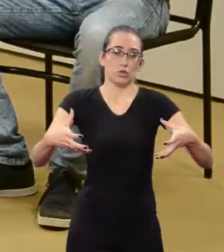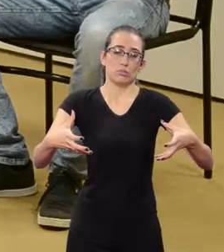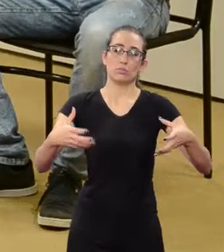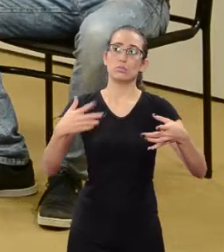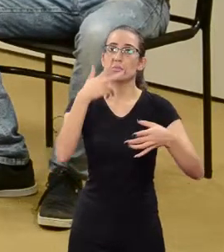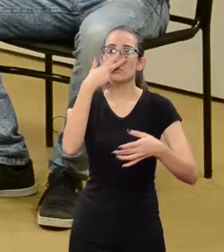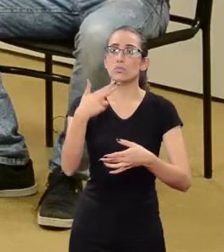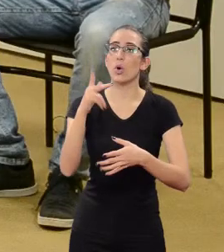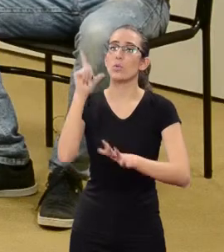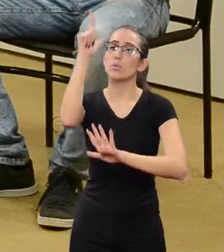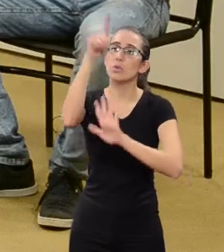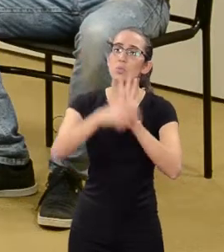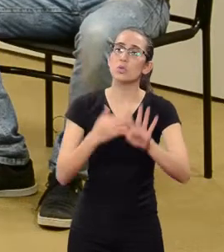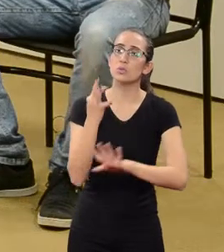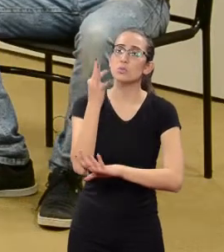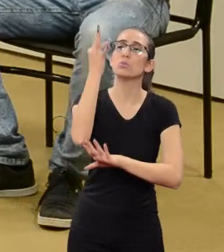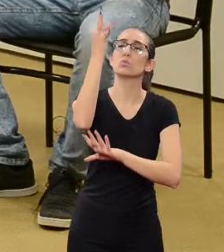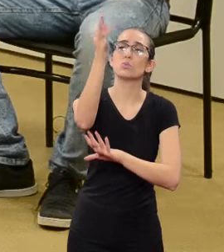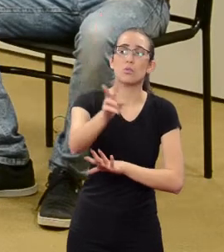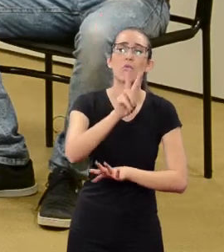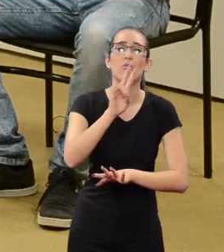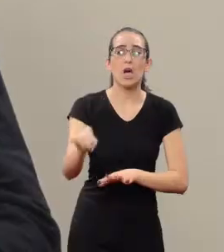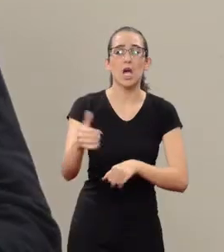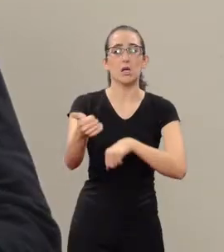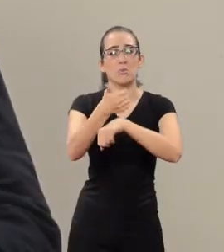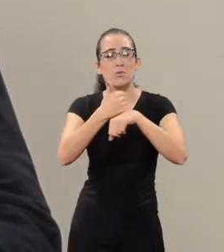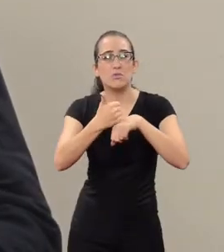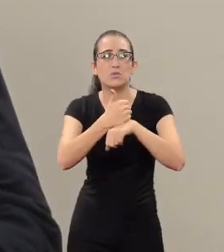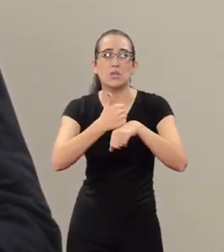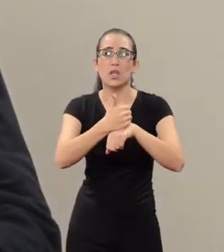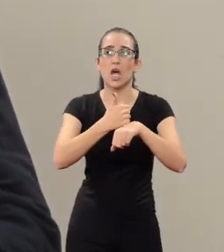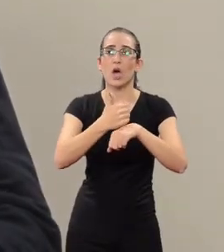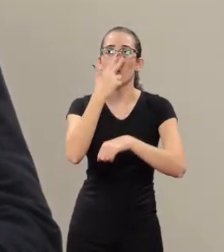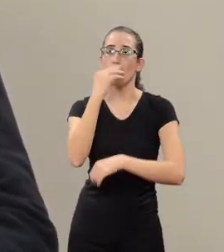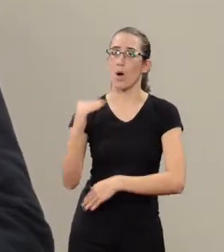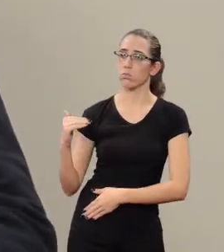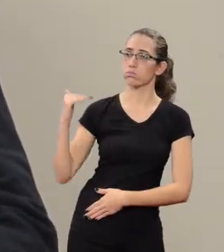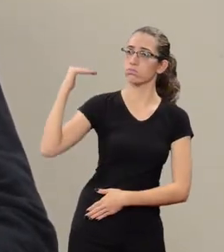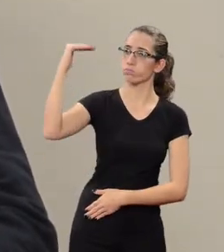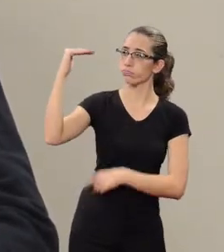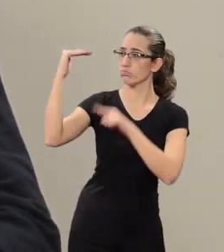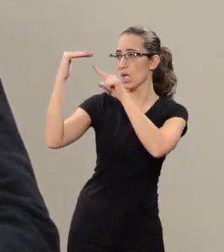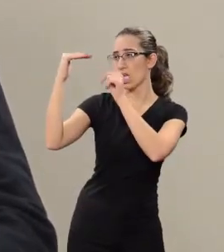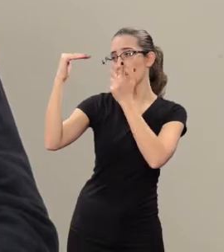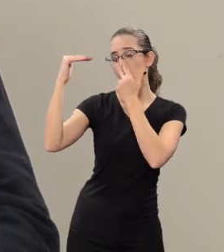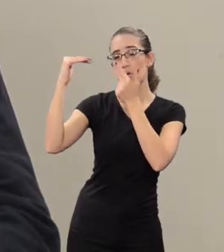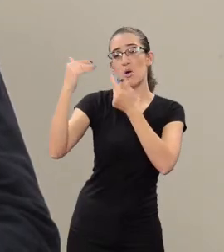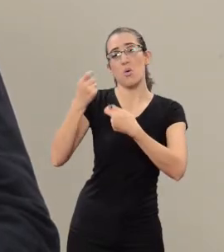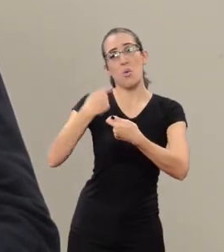that later will be taking positions I won't say 'control positions'